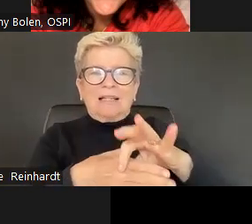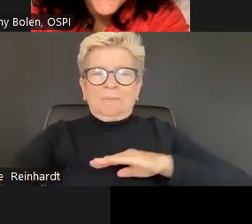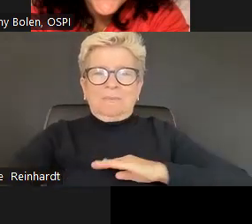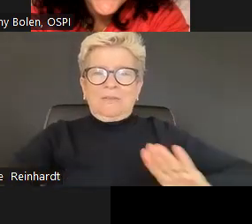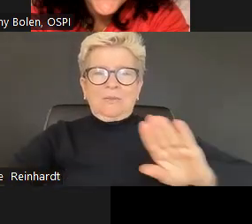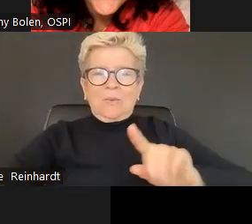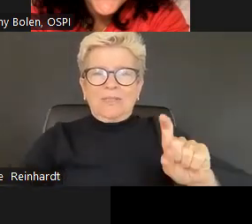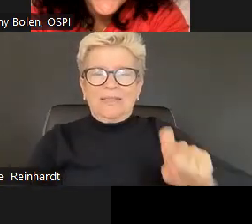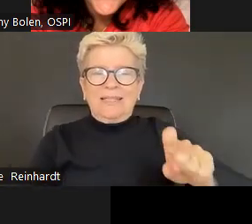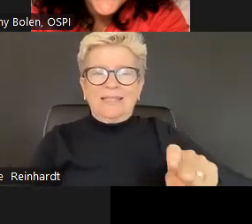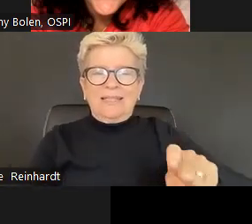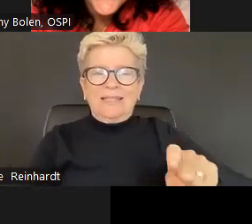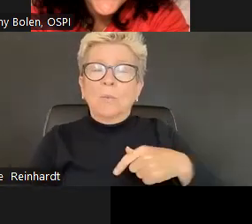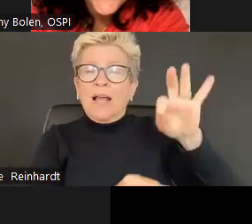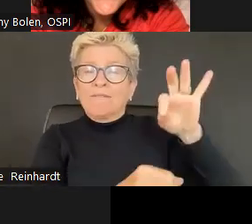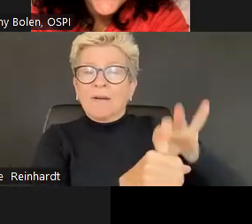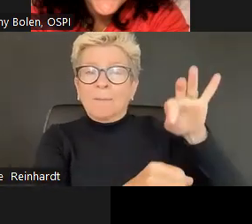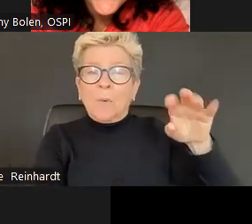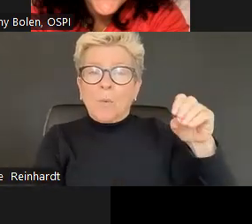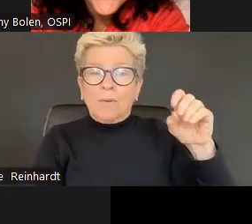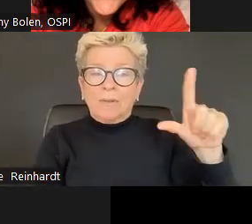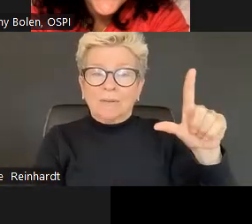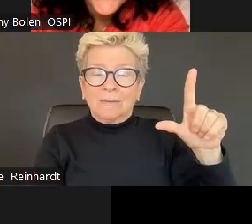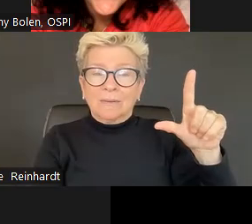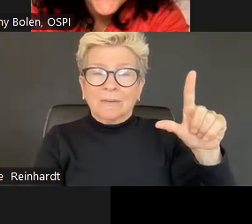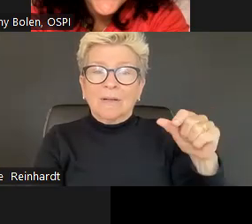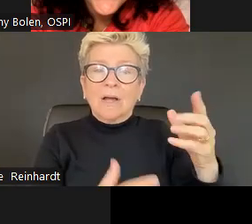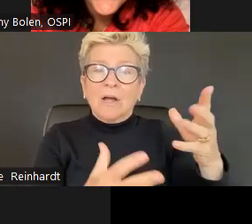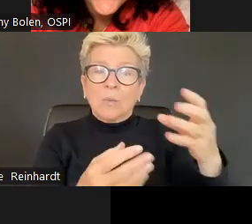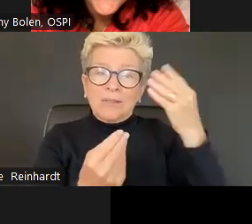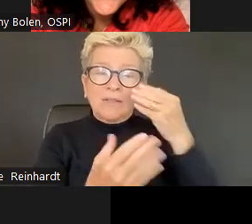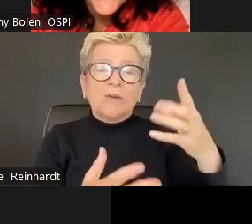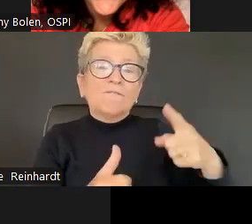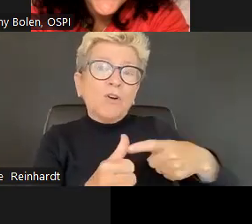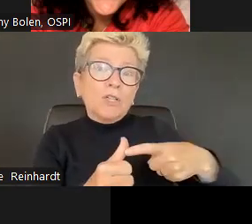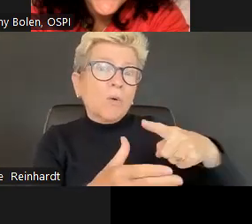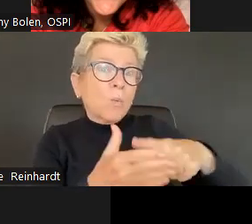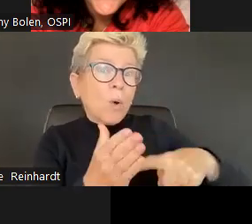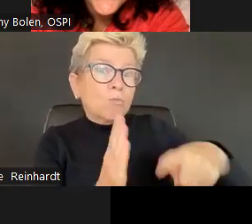So we like to get to know our audience. So that we can continue to tailor our content to your needs,